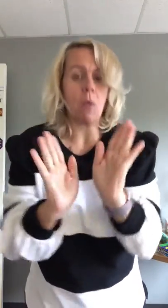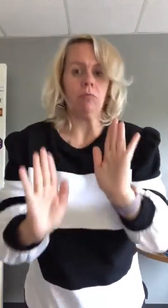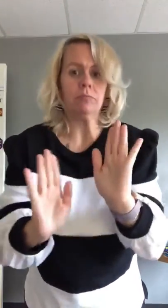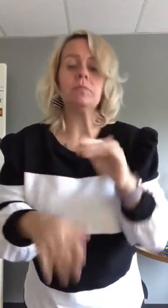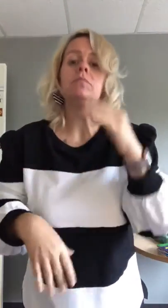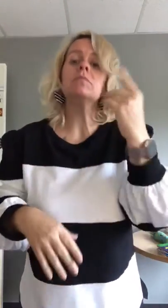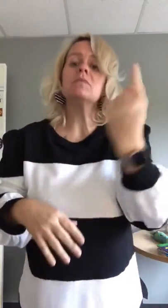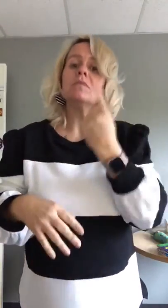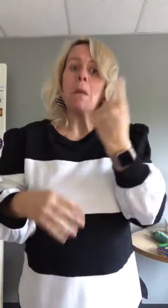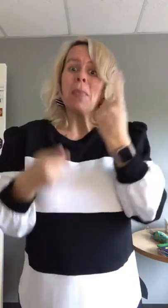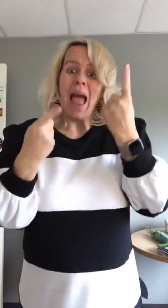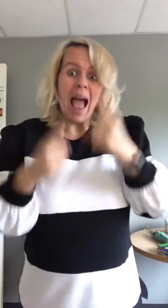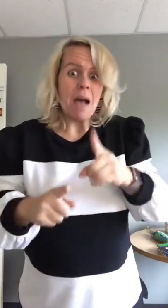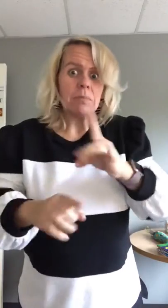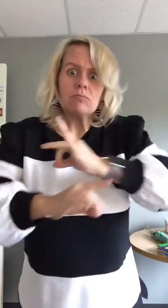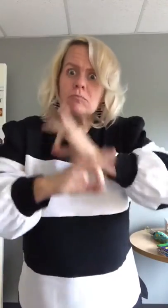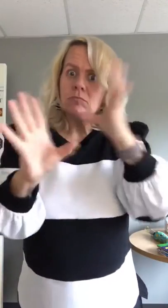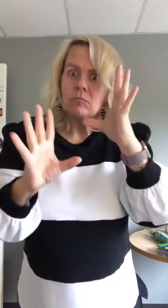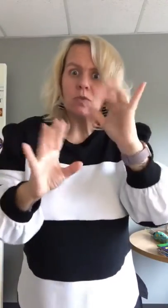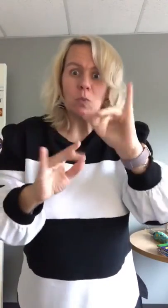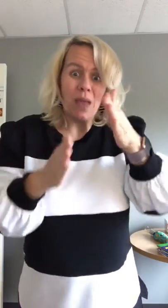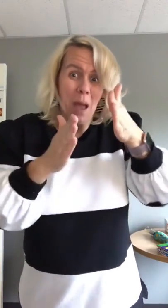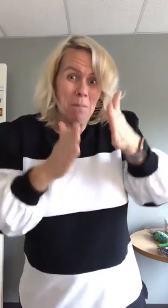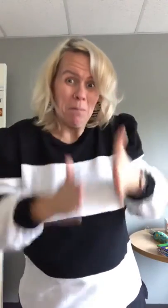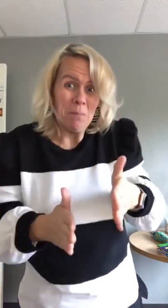Something terrible has happened to this person